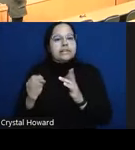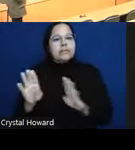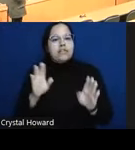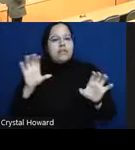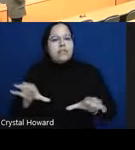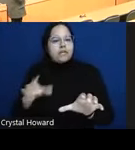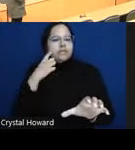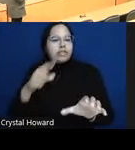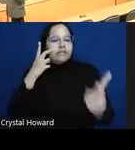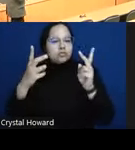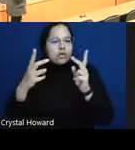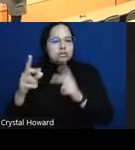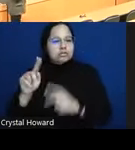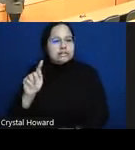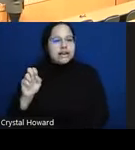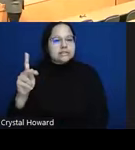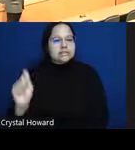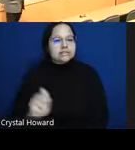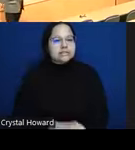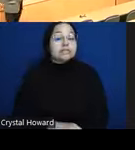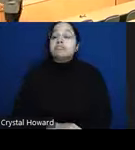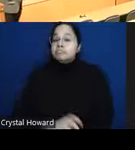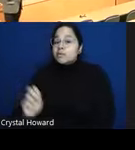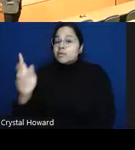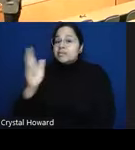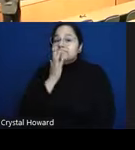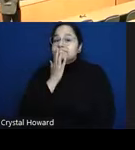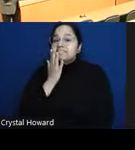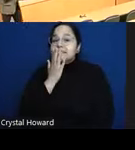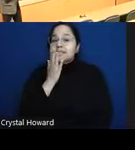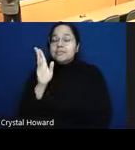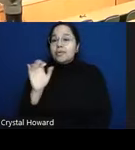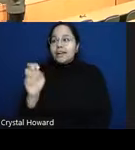thank you Brian and getting a good lesson in h methods and psychiatric research here